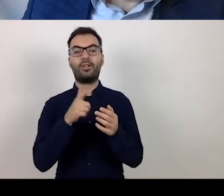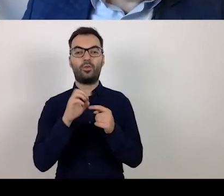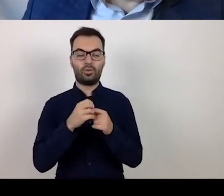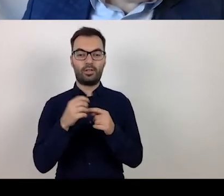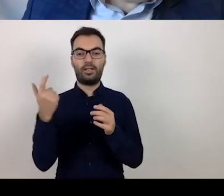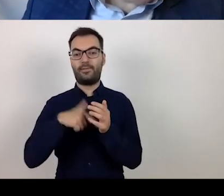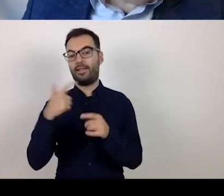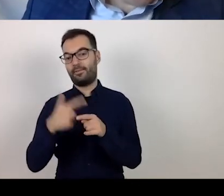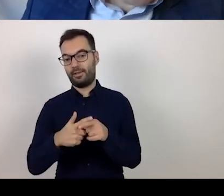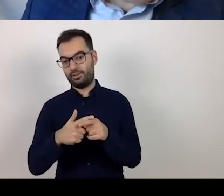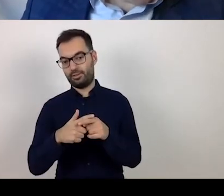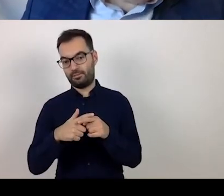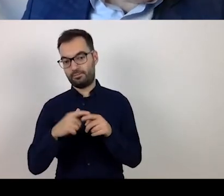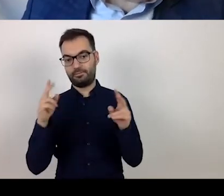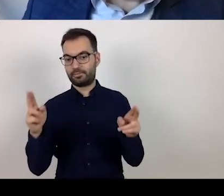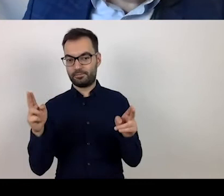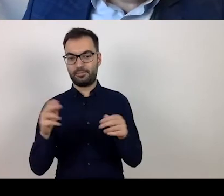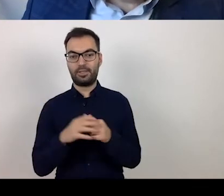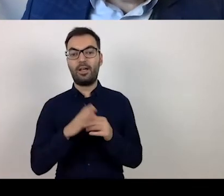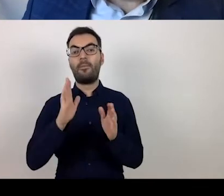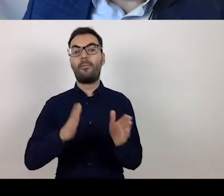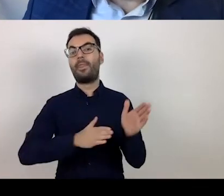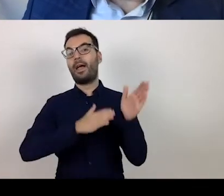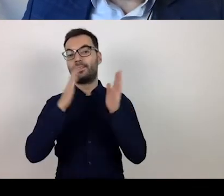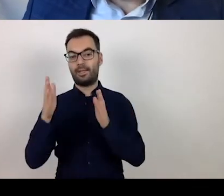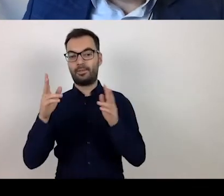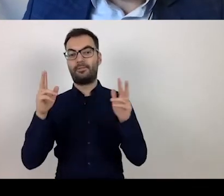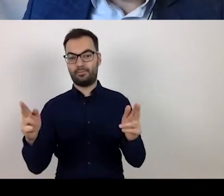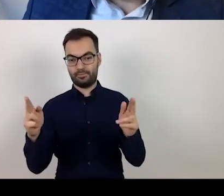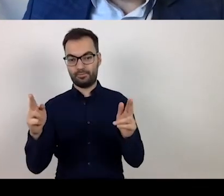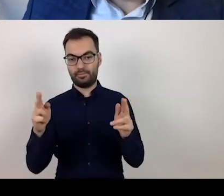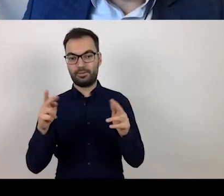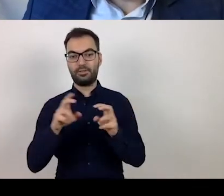And the next timeframe, that I will elaborate on,